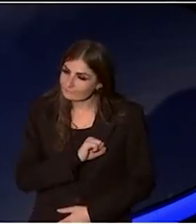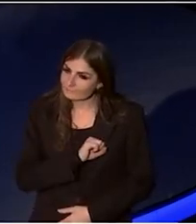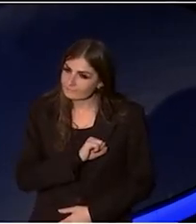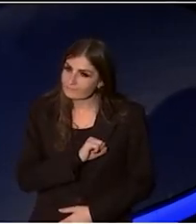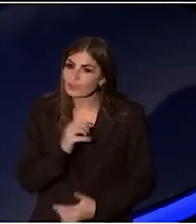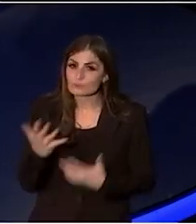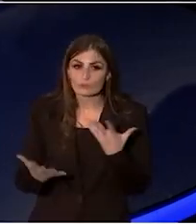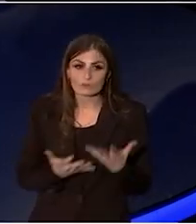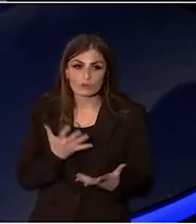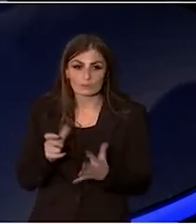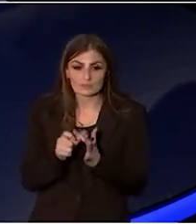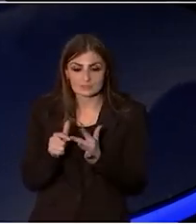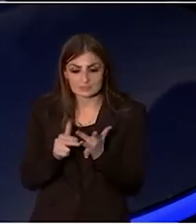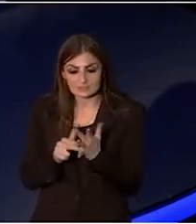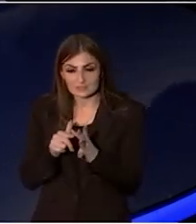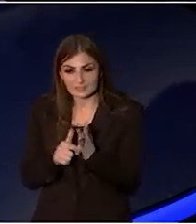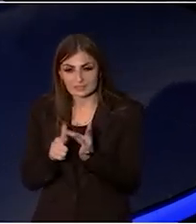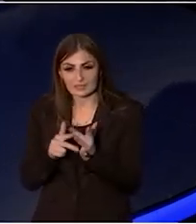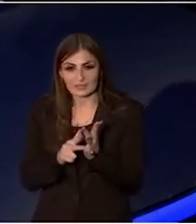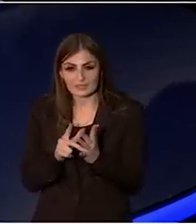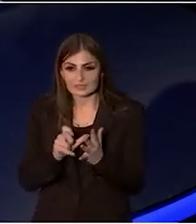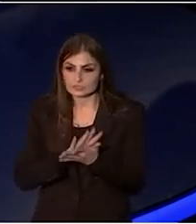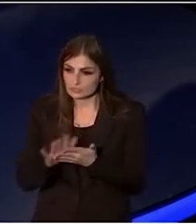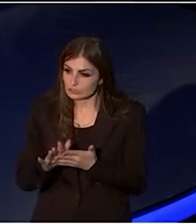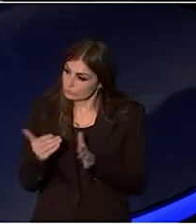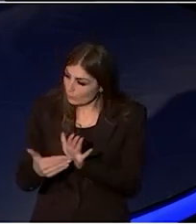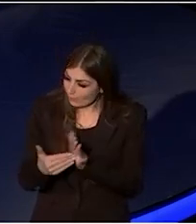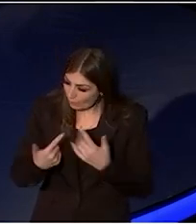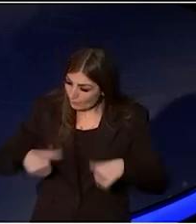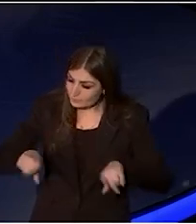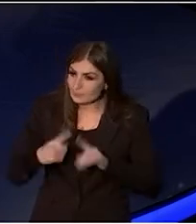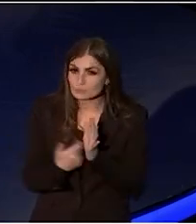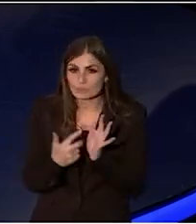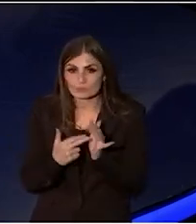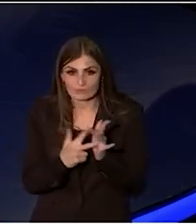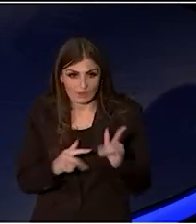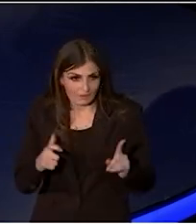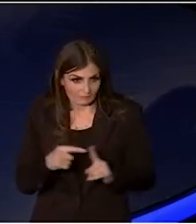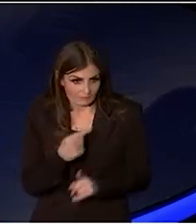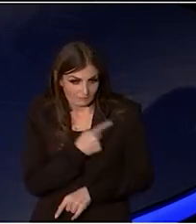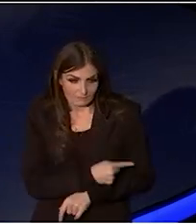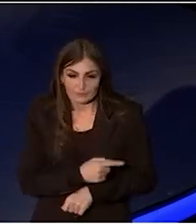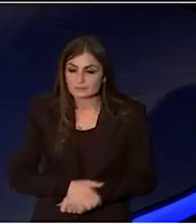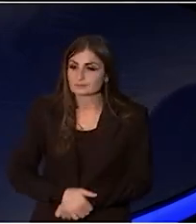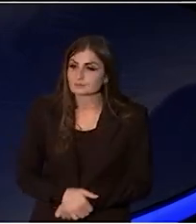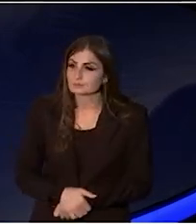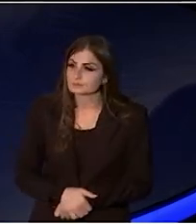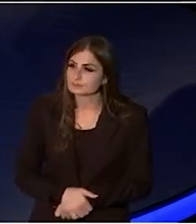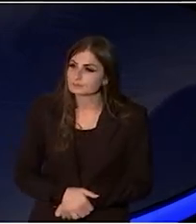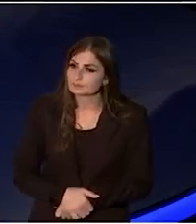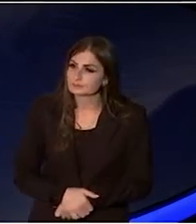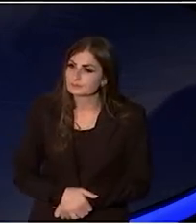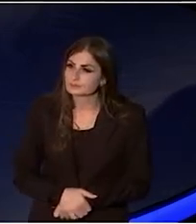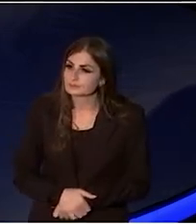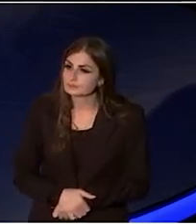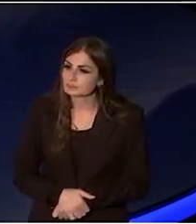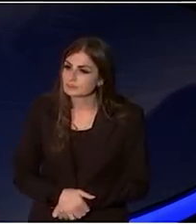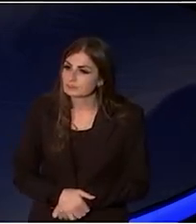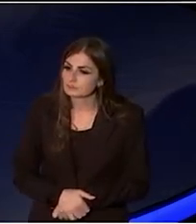including Dina Lynch, who helped us with the work on Revive made clear